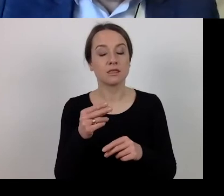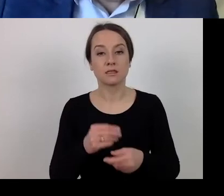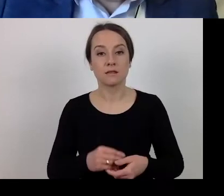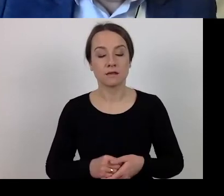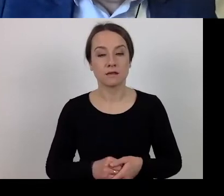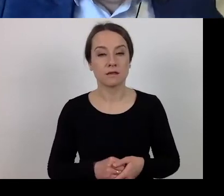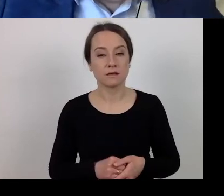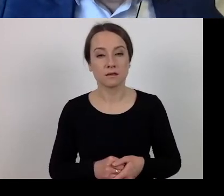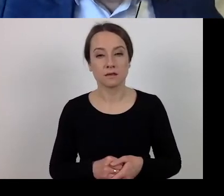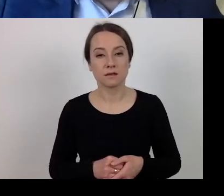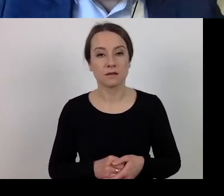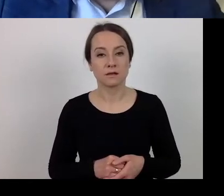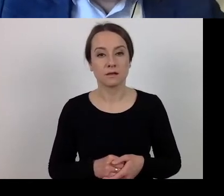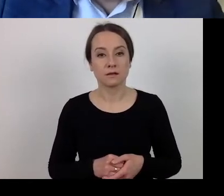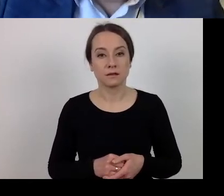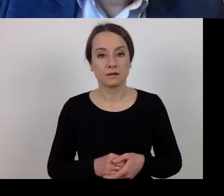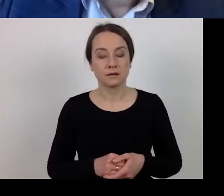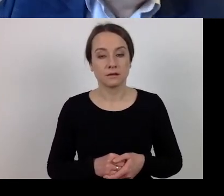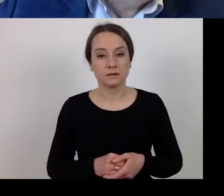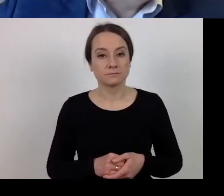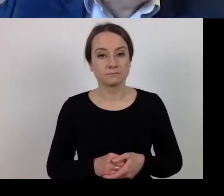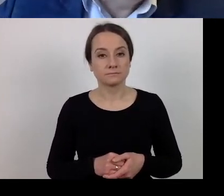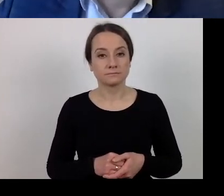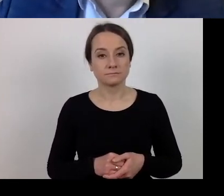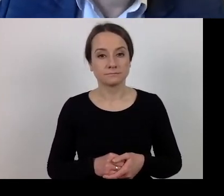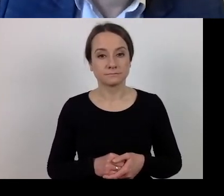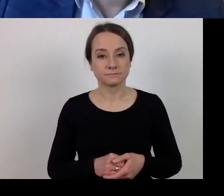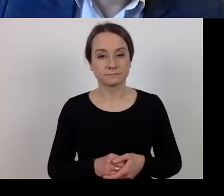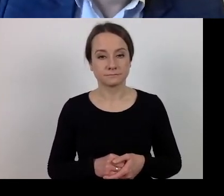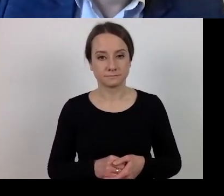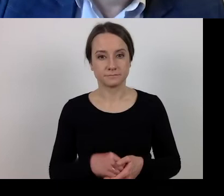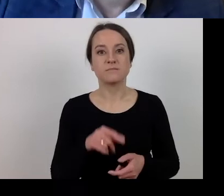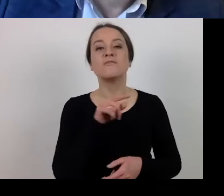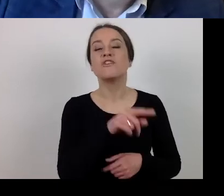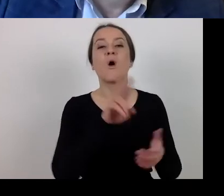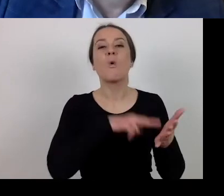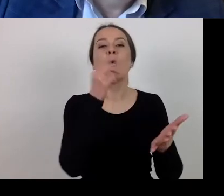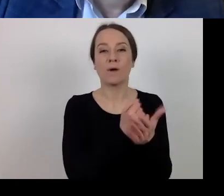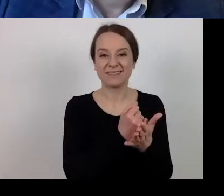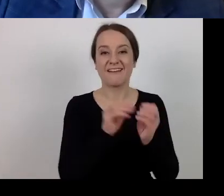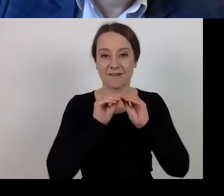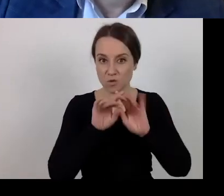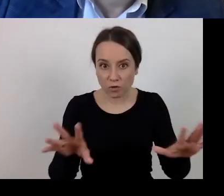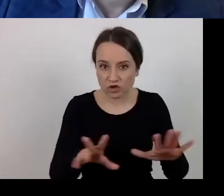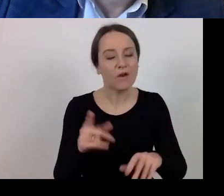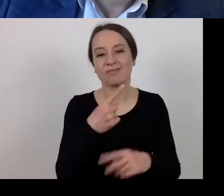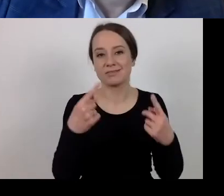as per the law on implementation, to the contents of the competitions